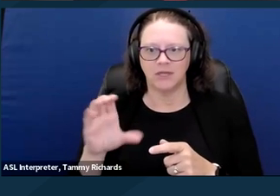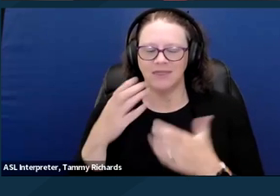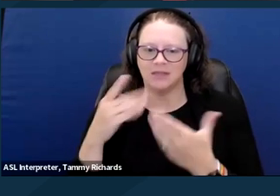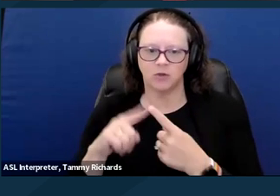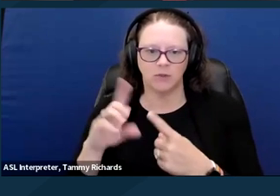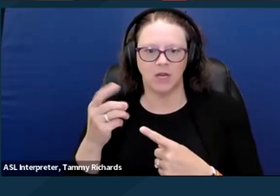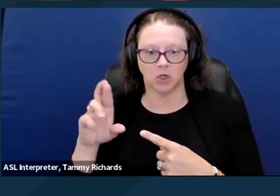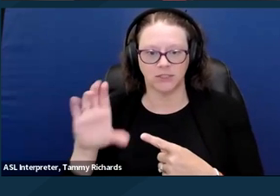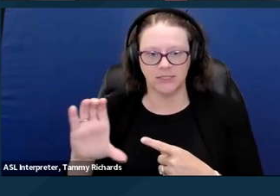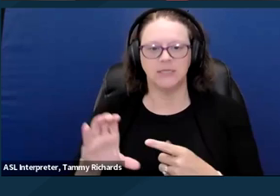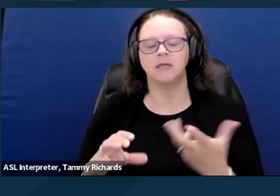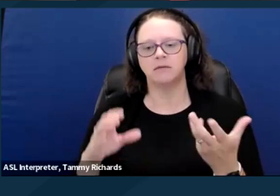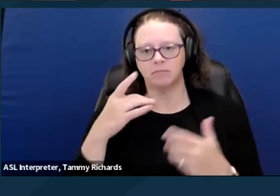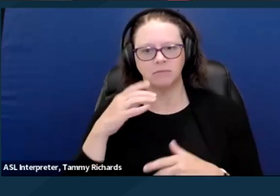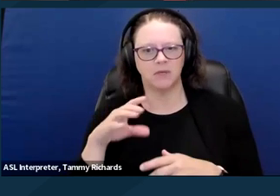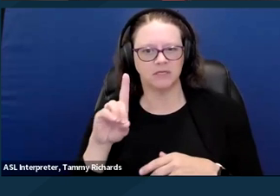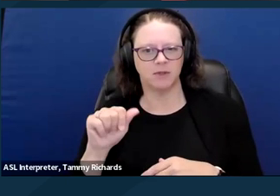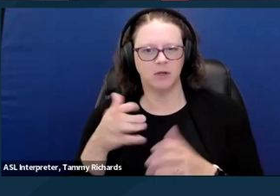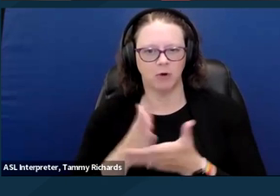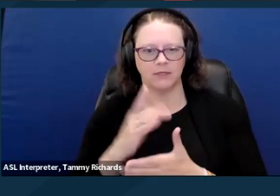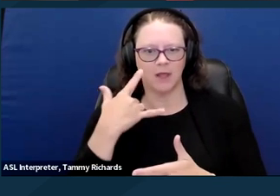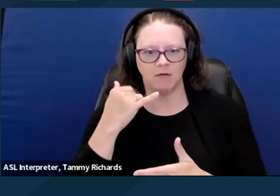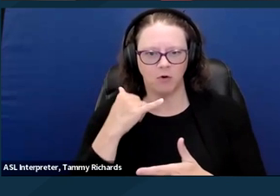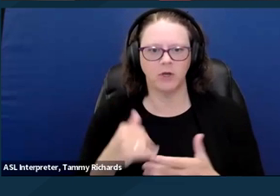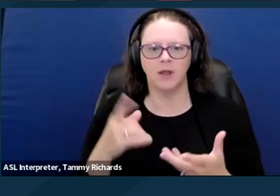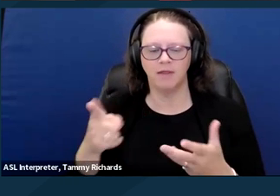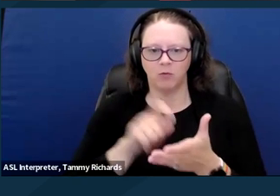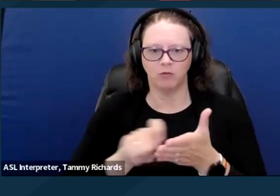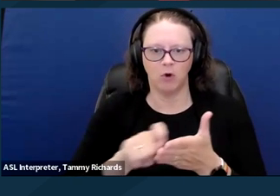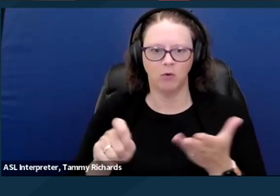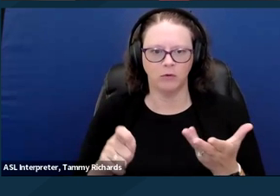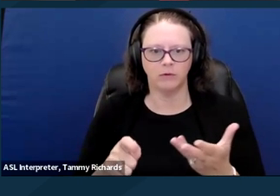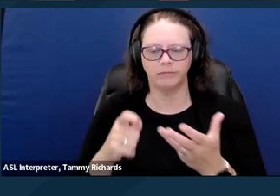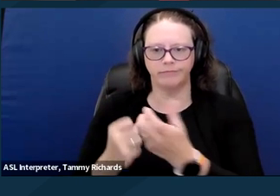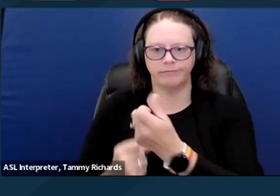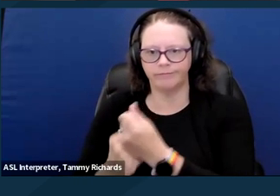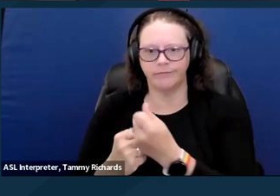And this last one that I'll mention here is that a couple of years ago in New York City,